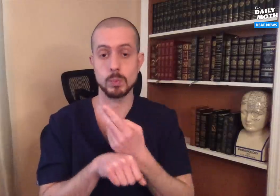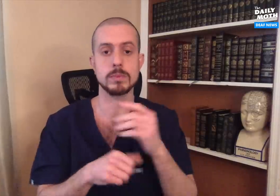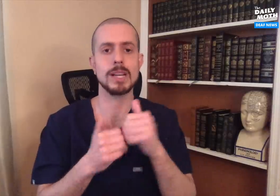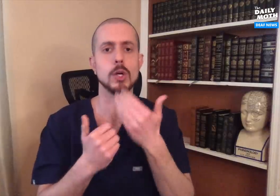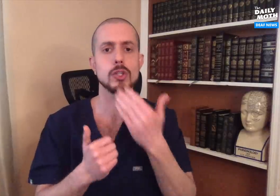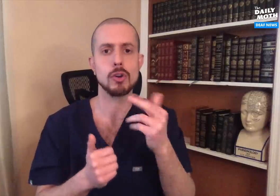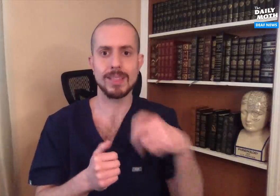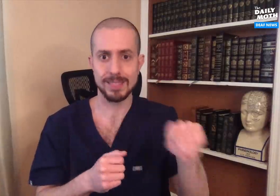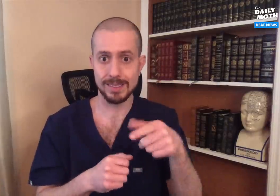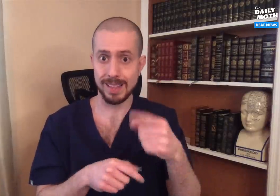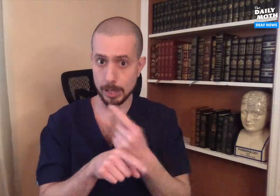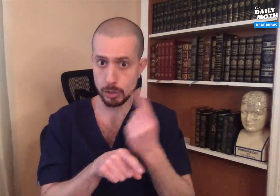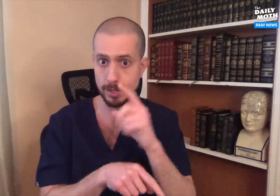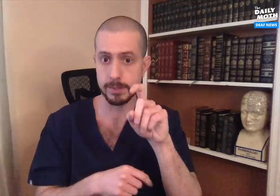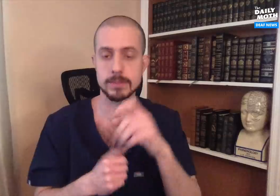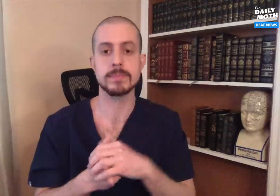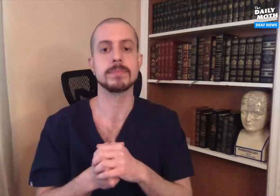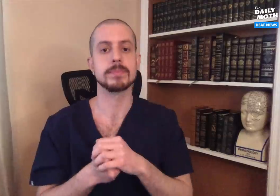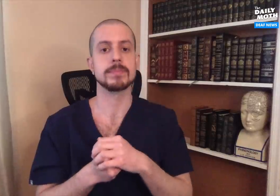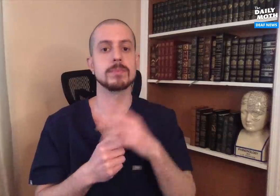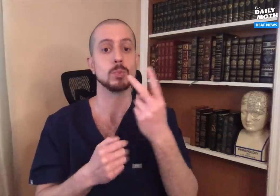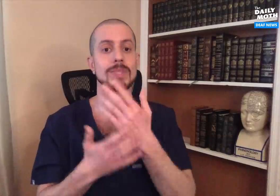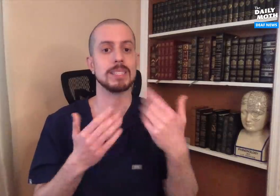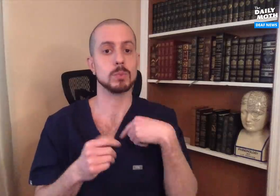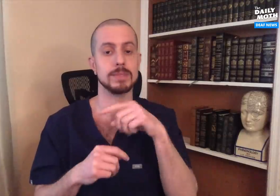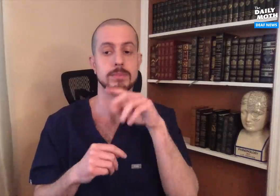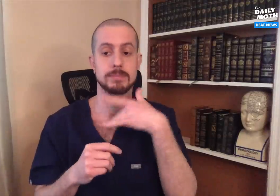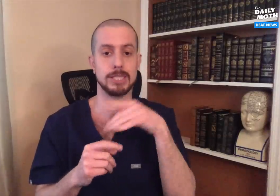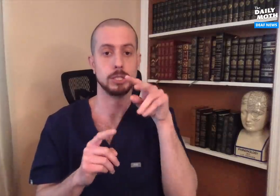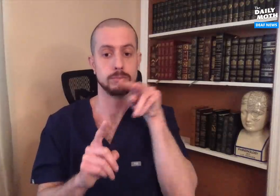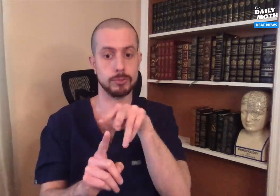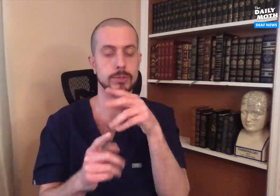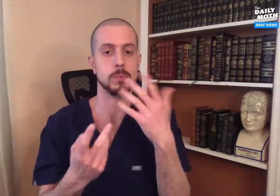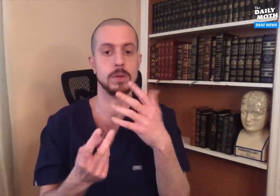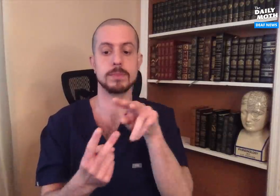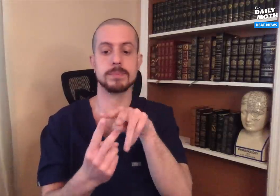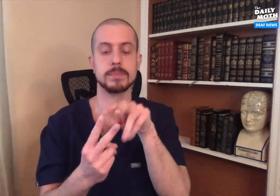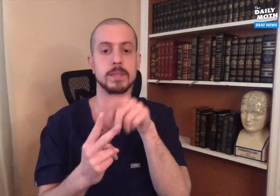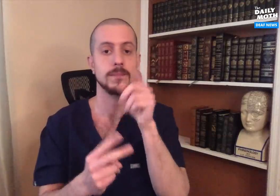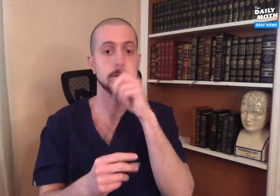on how good or accurate they are. There are two things that we usually look at.